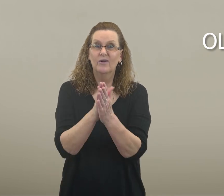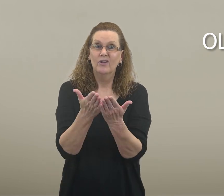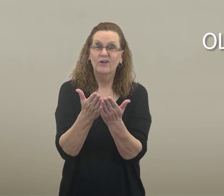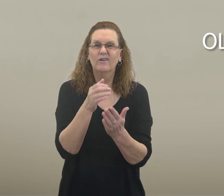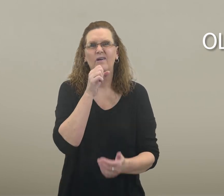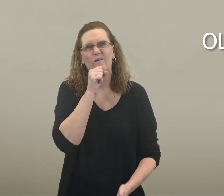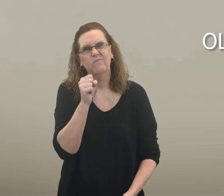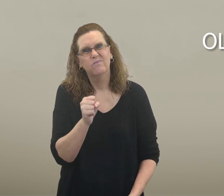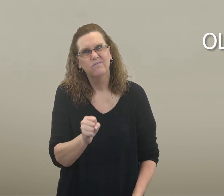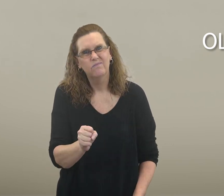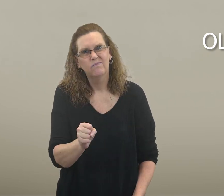The book is old.